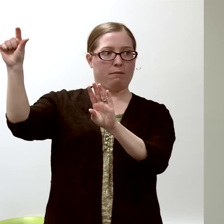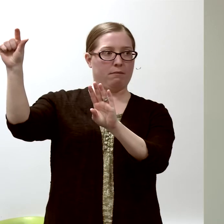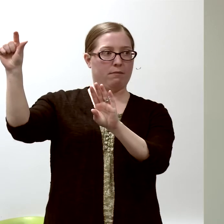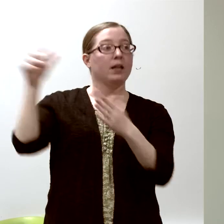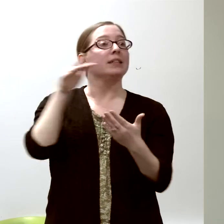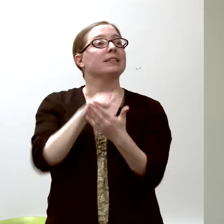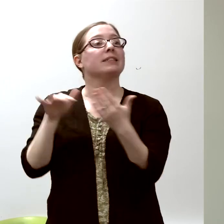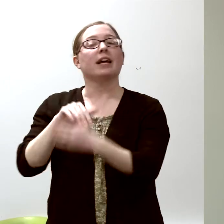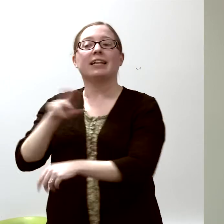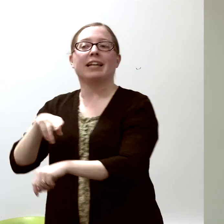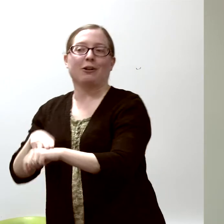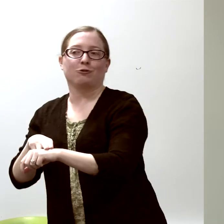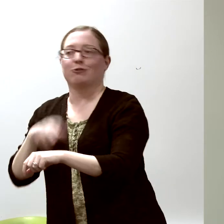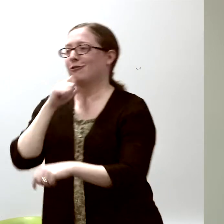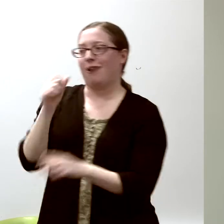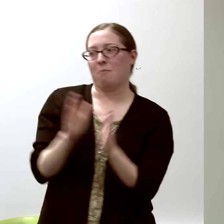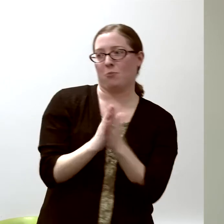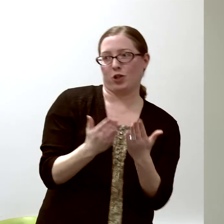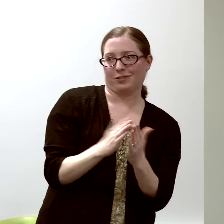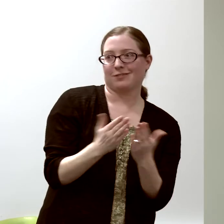"Study nature, not books"...